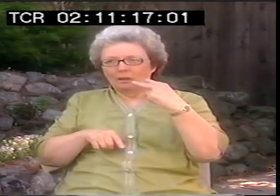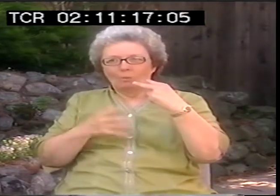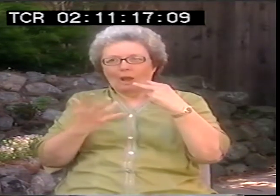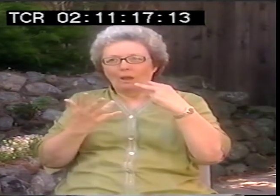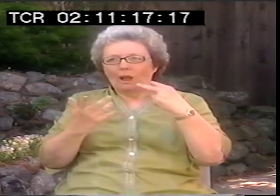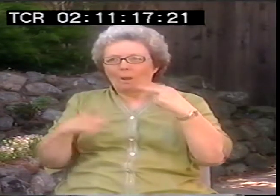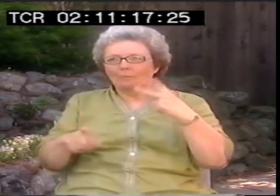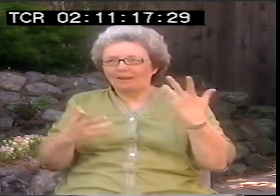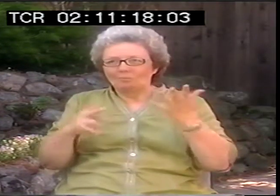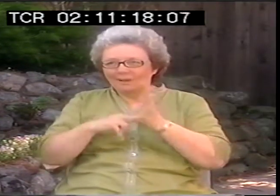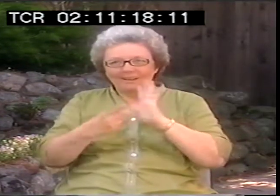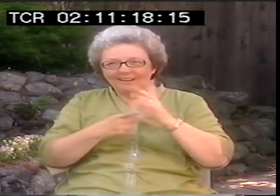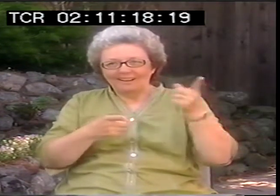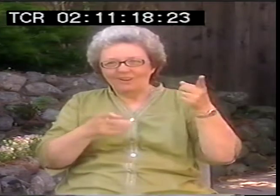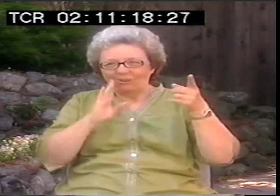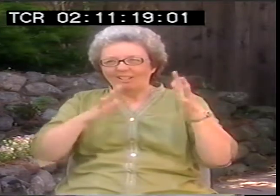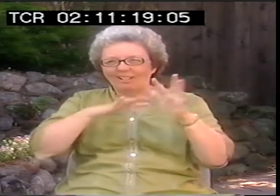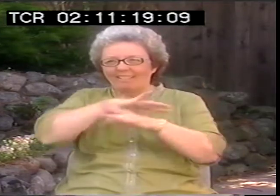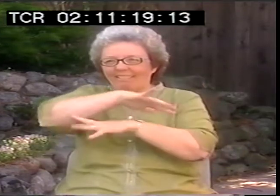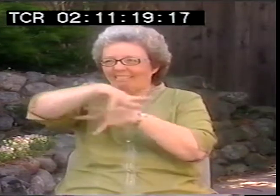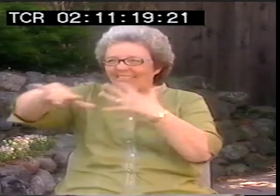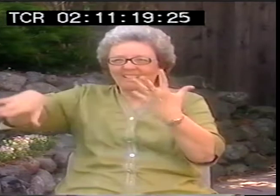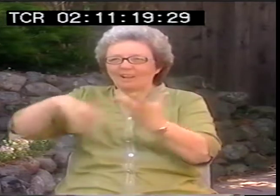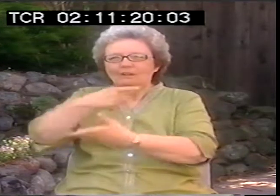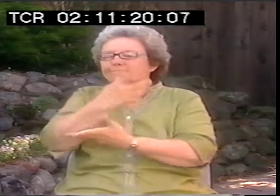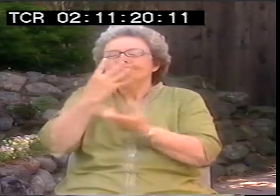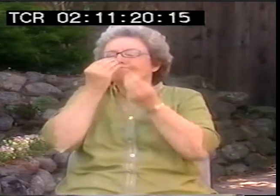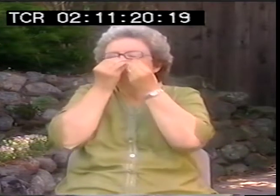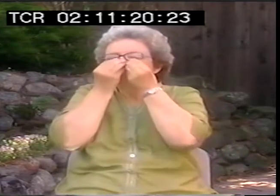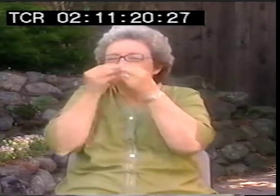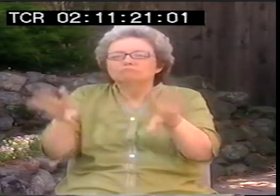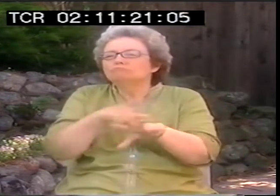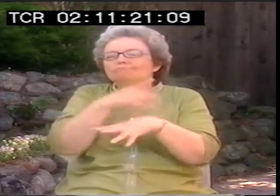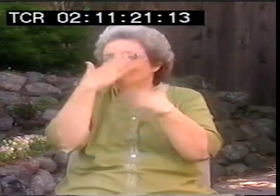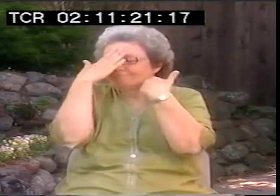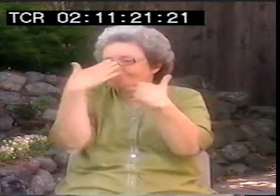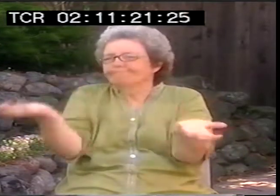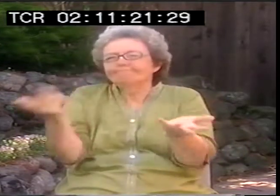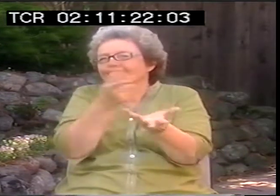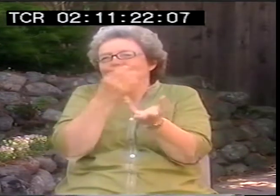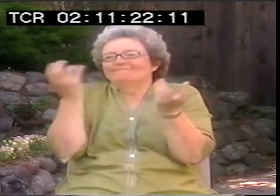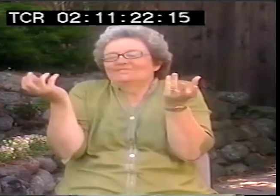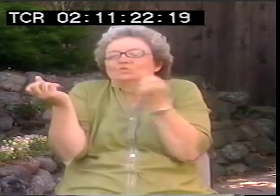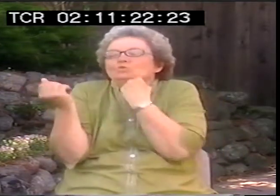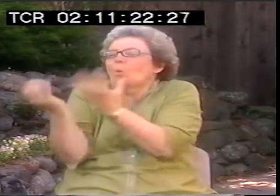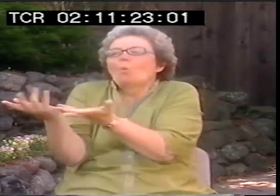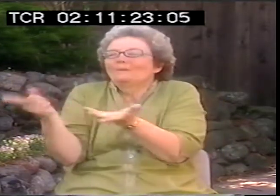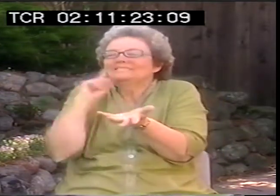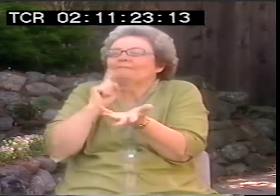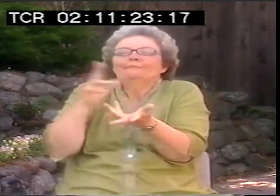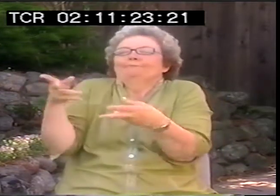stem cells against us. So you know a lot of people just don't even care. They don't even think about that there's a problem